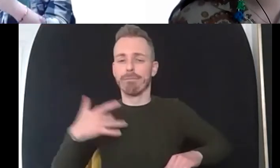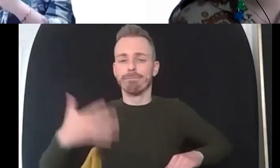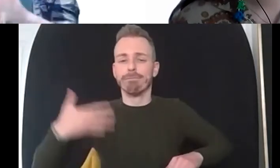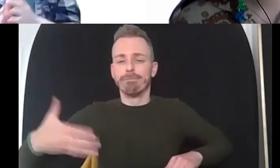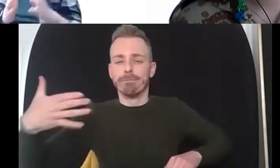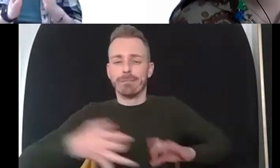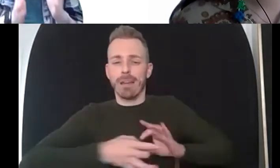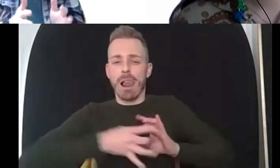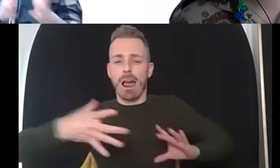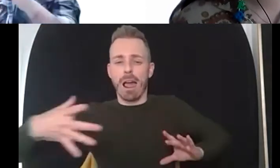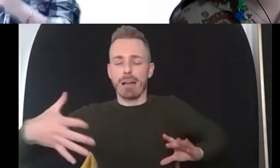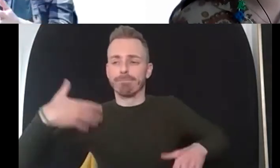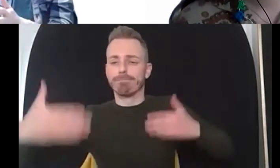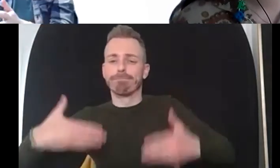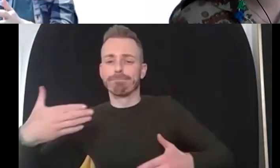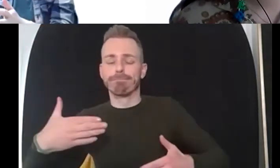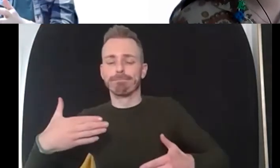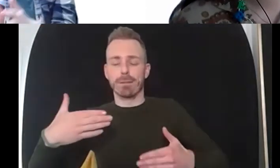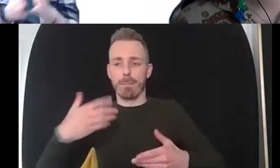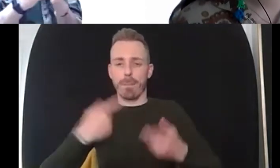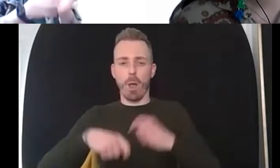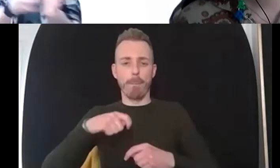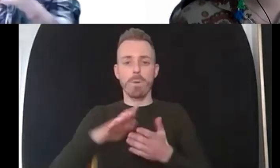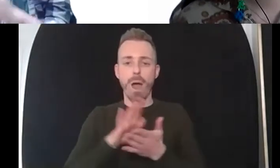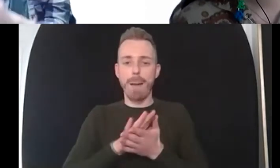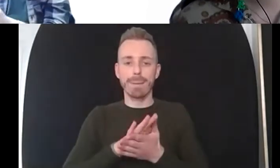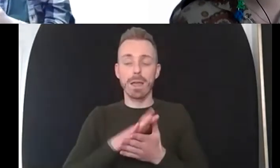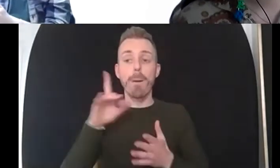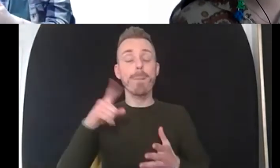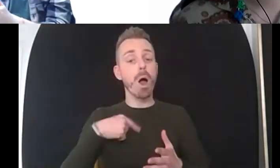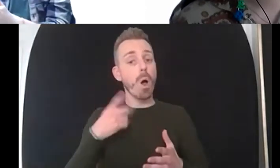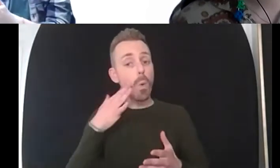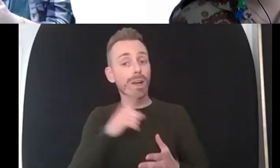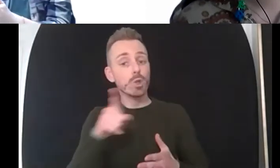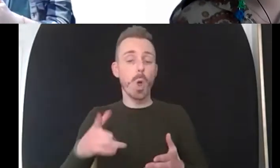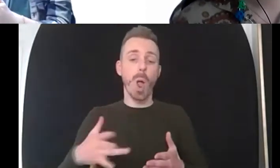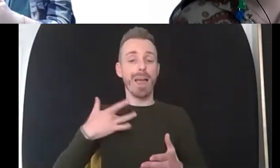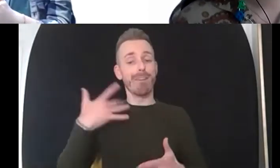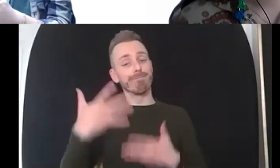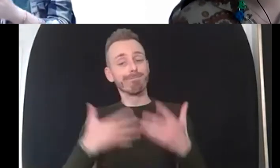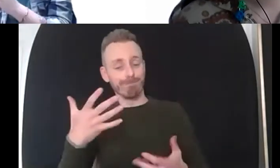based upon where they are in their journey whether that's a journey of transition for example um and